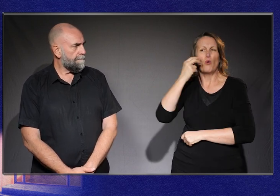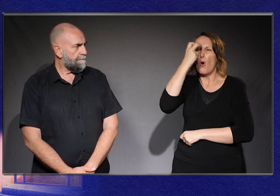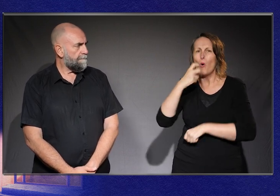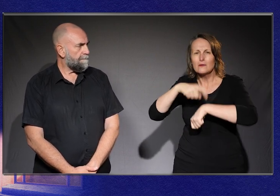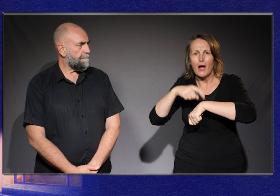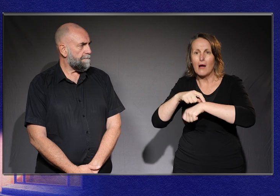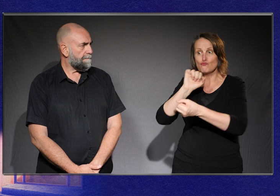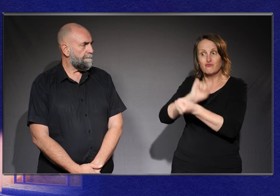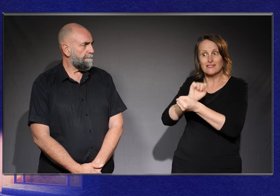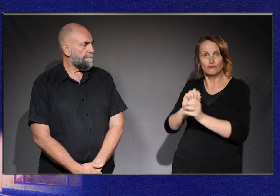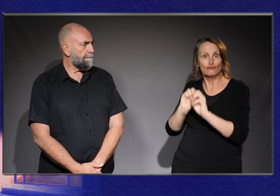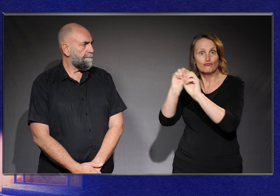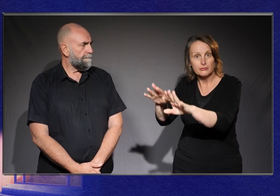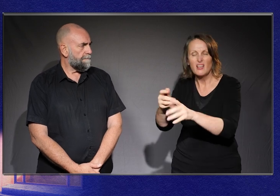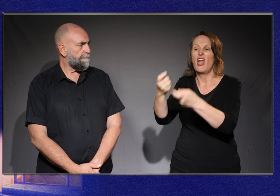settings through to smaller organisations.